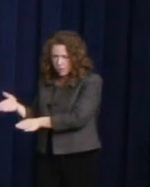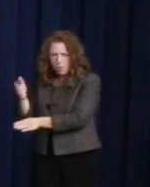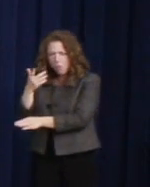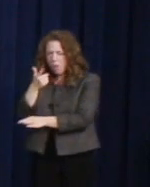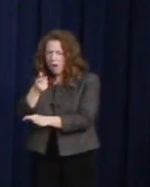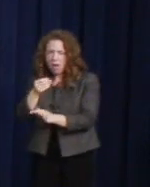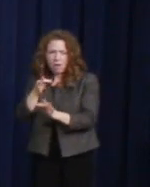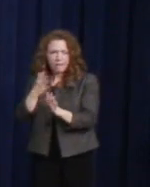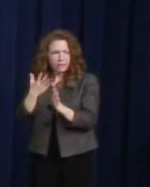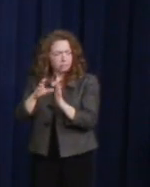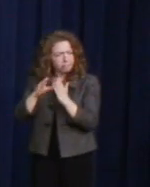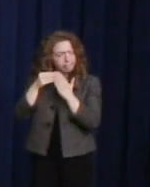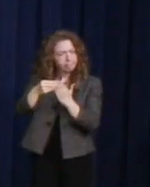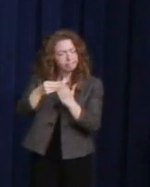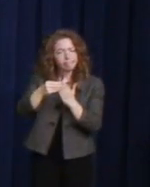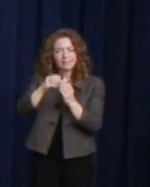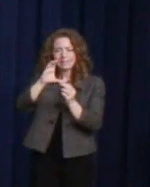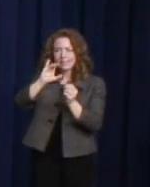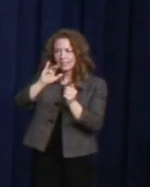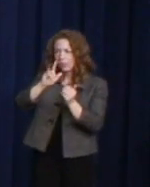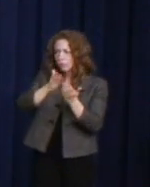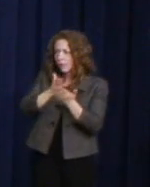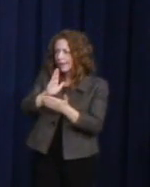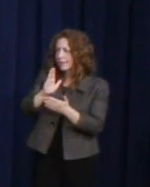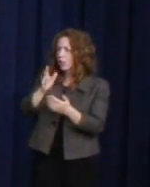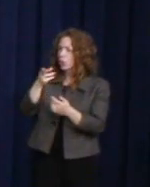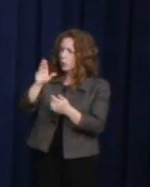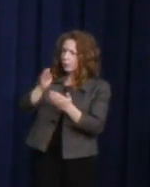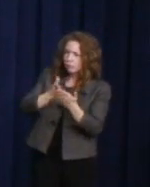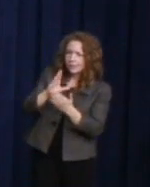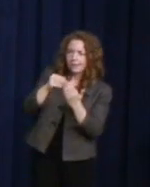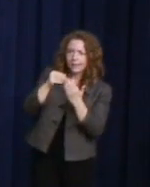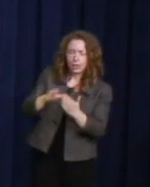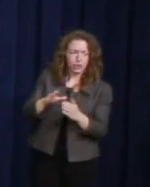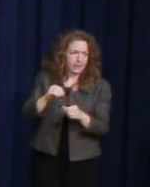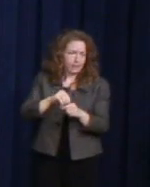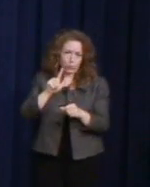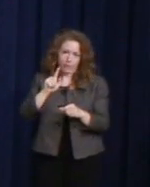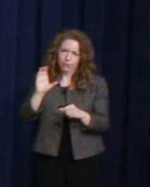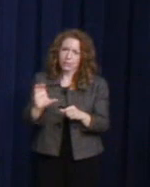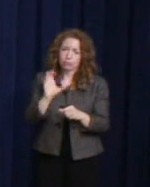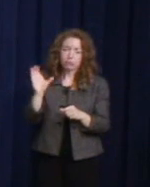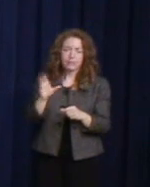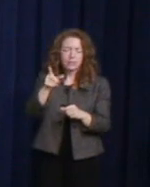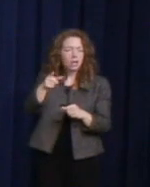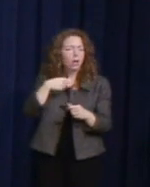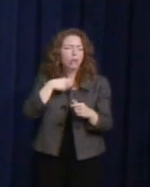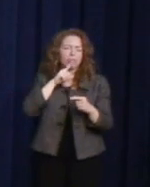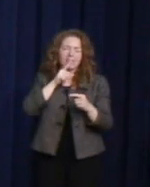for the 21st century. Now, there are a lot of reasons to admire Mr. Milk and you've heard many of them today.